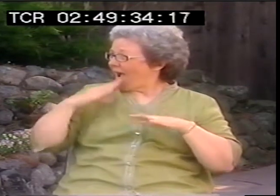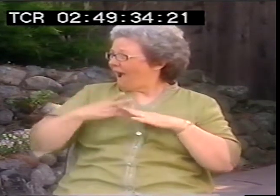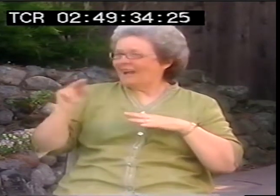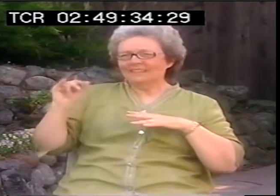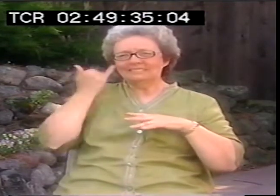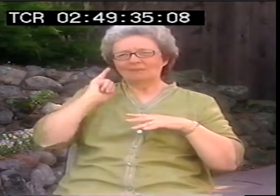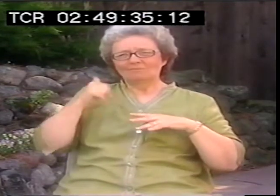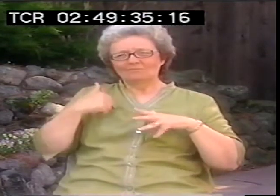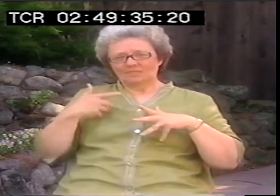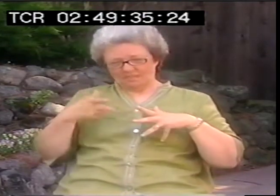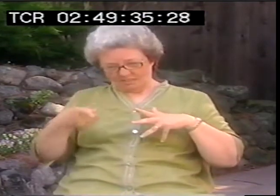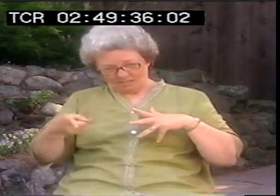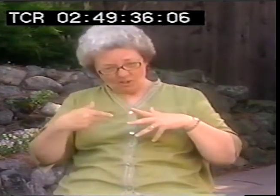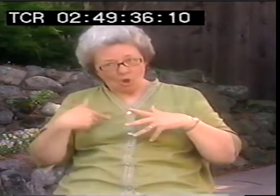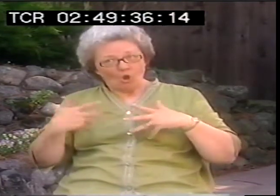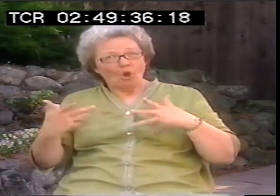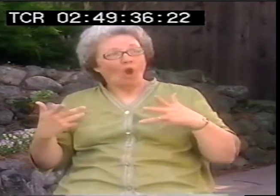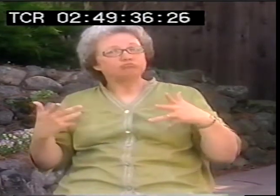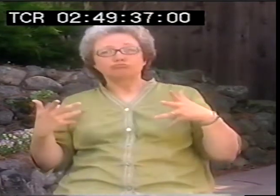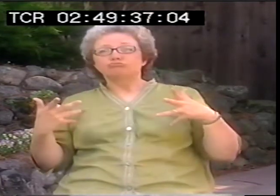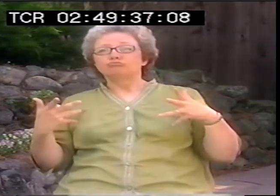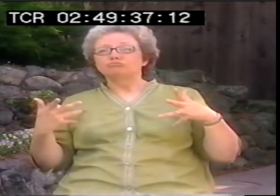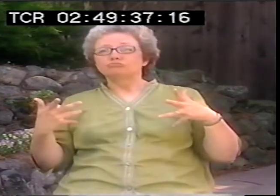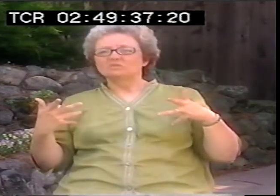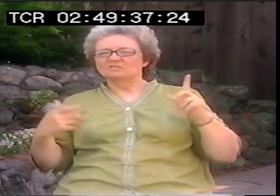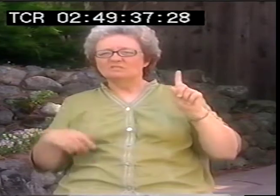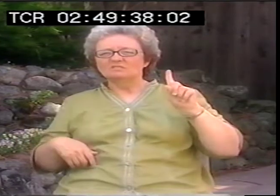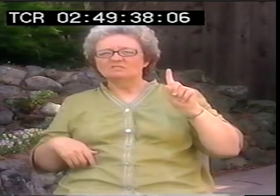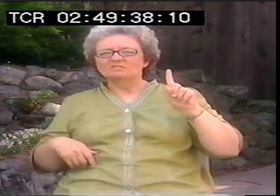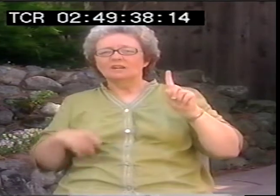It’s like what you’re saying, how hearing parents fear that their deaf children are taken